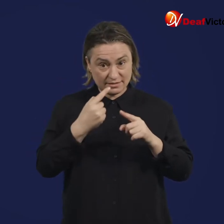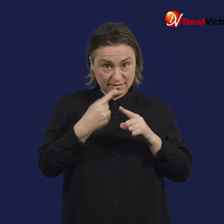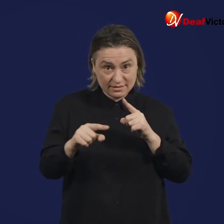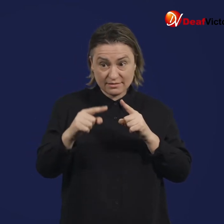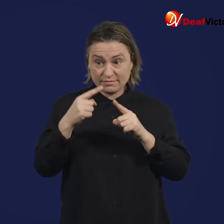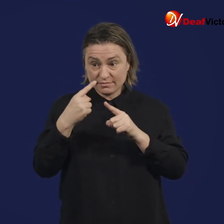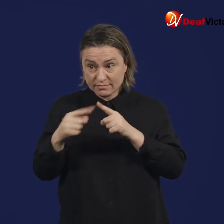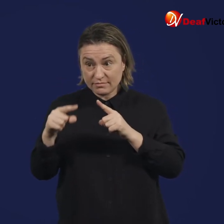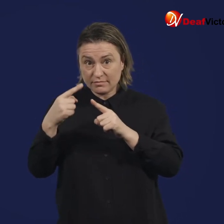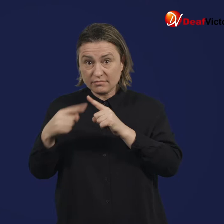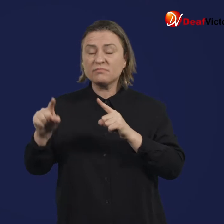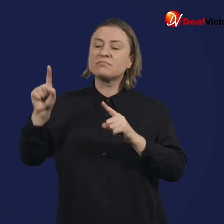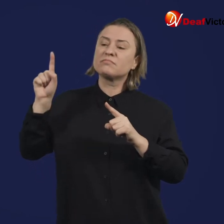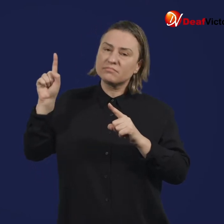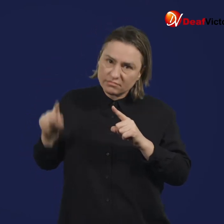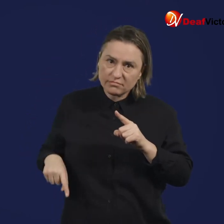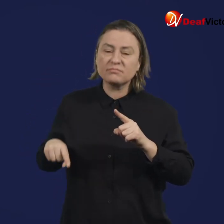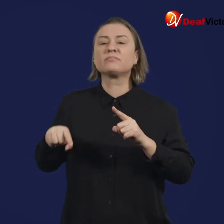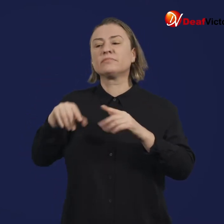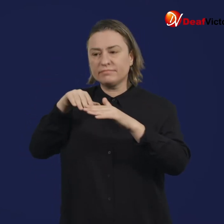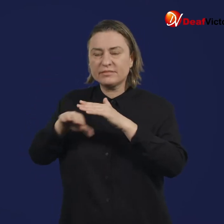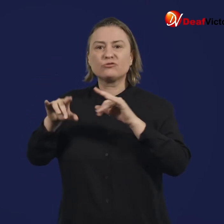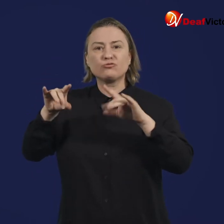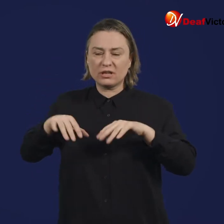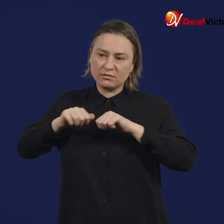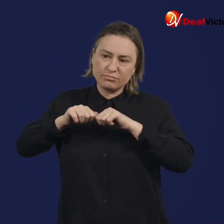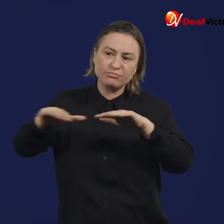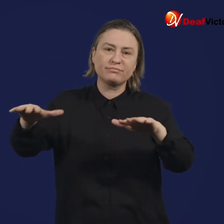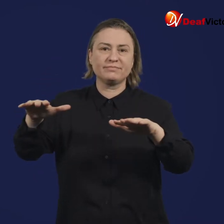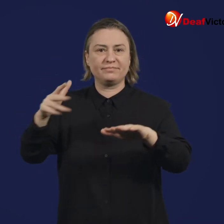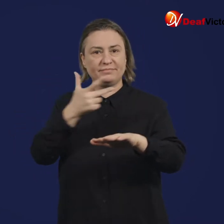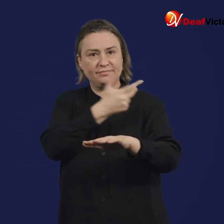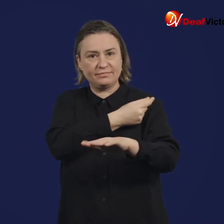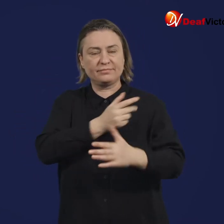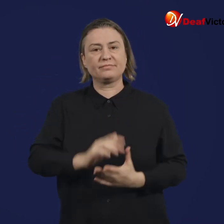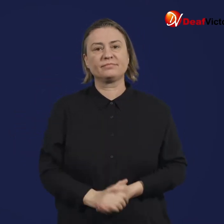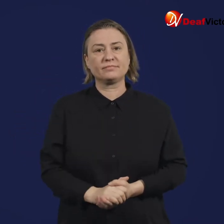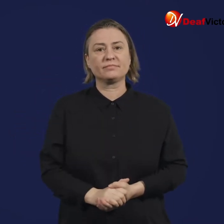If the vaccination passes all six stages, it is considered safe to use and rollout throughout Australia.